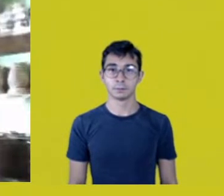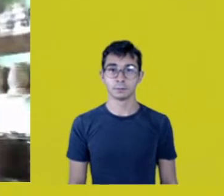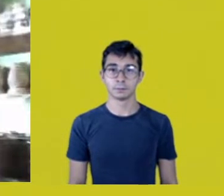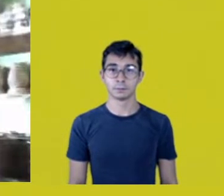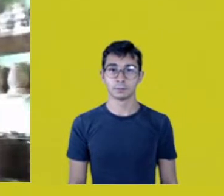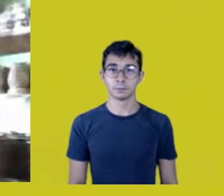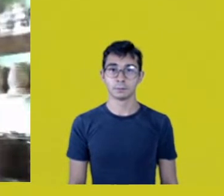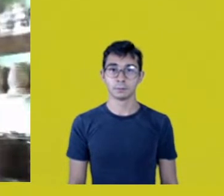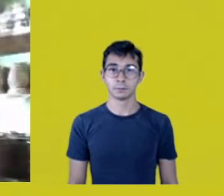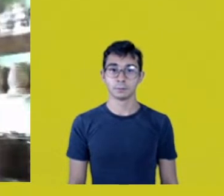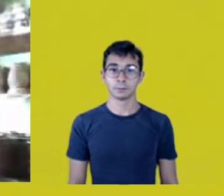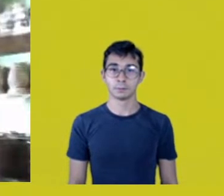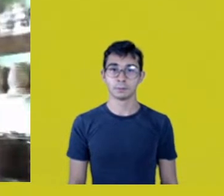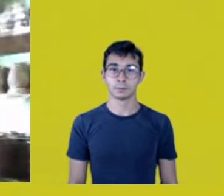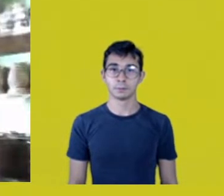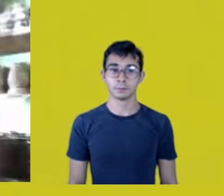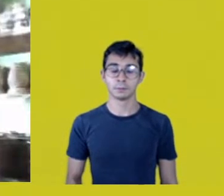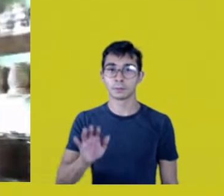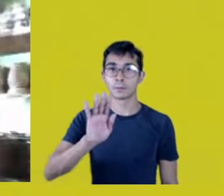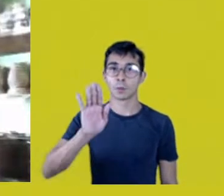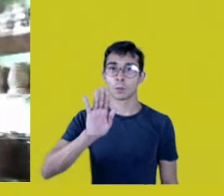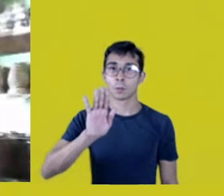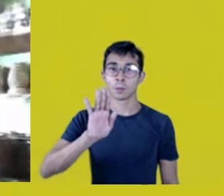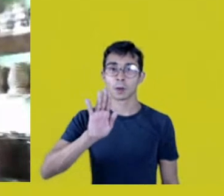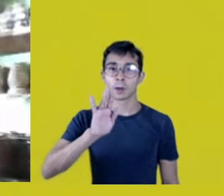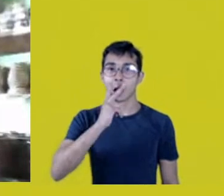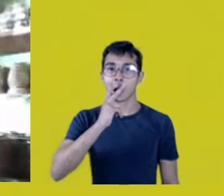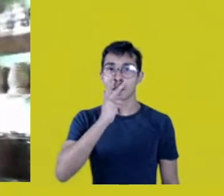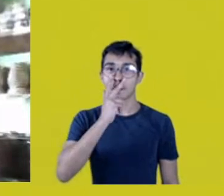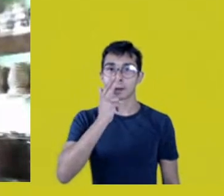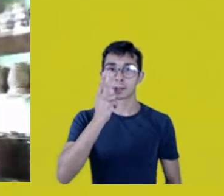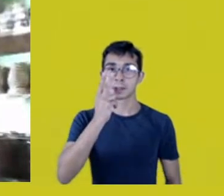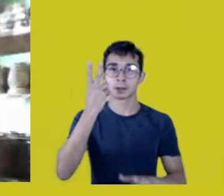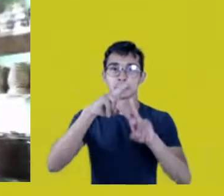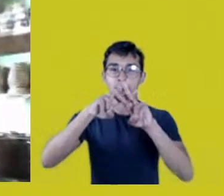Hello? I think she froze.